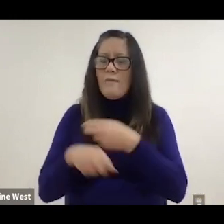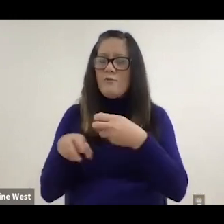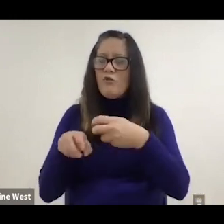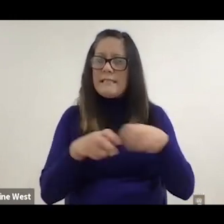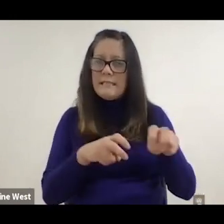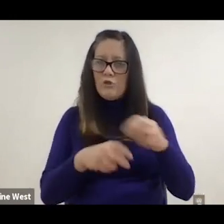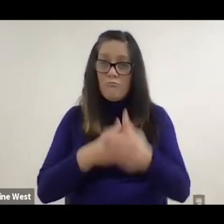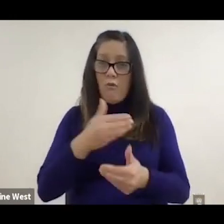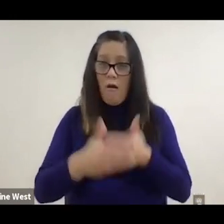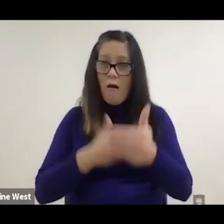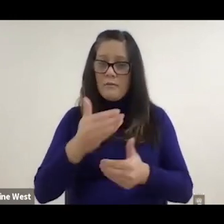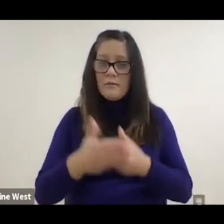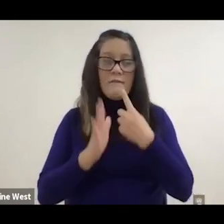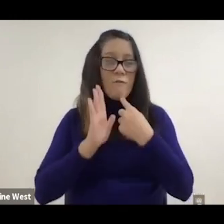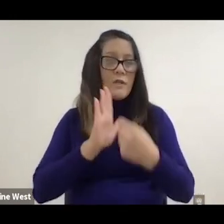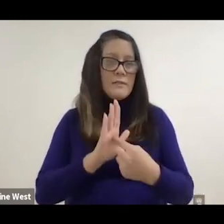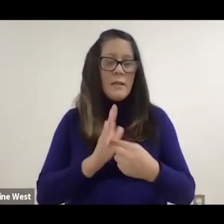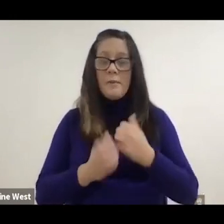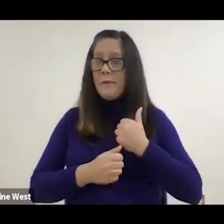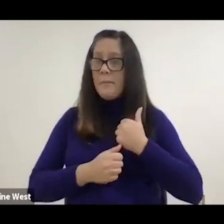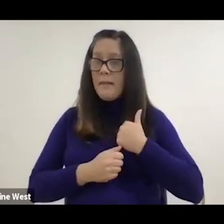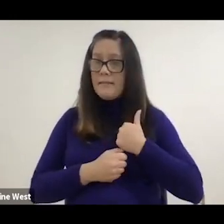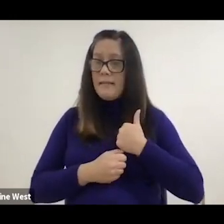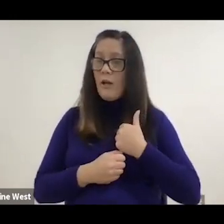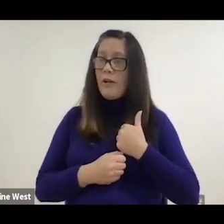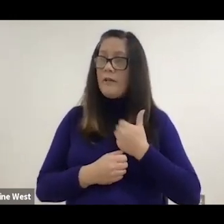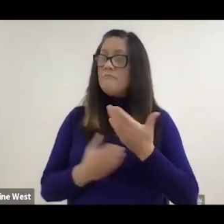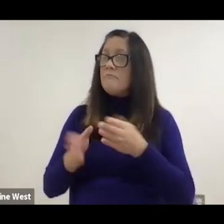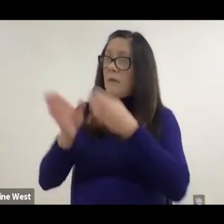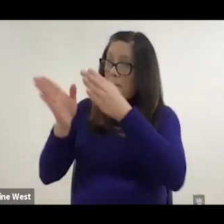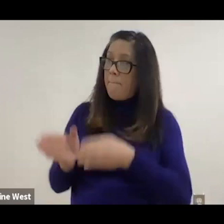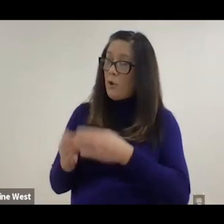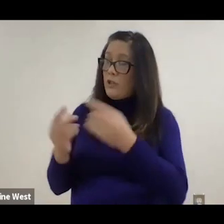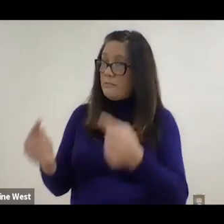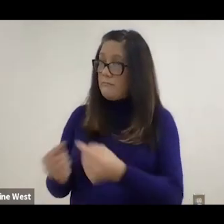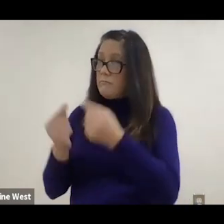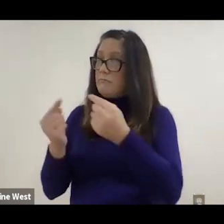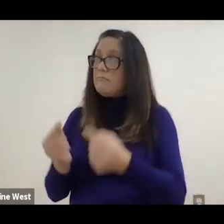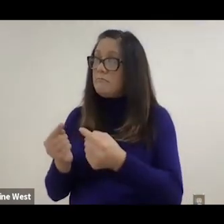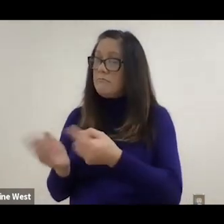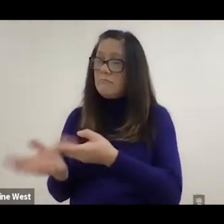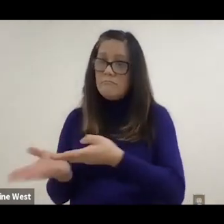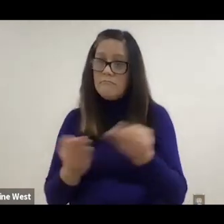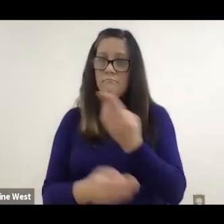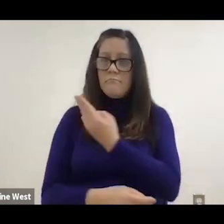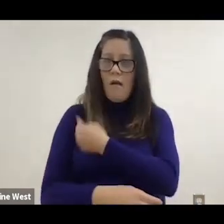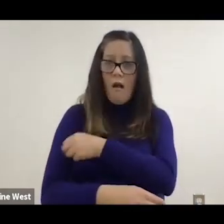So between the military, when somebody gets wounded, injured, HERL and then off to the VA,